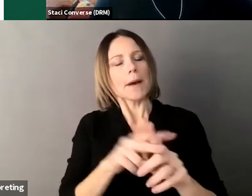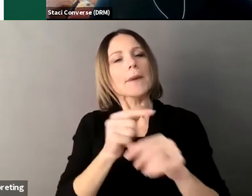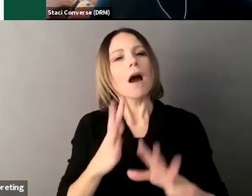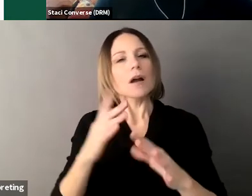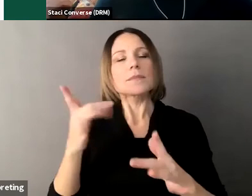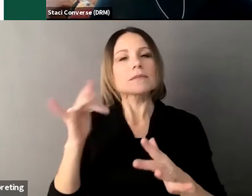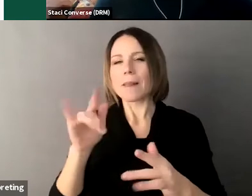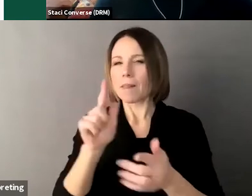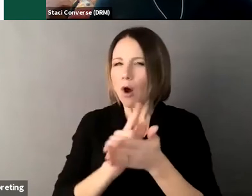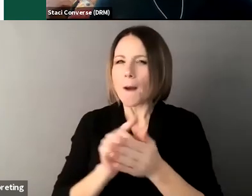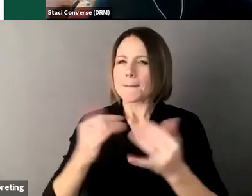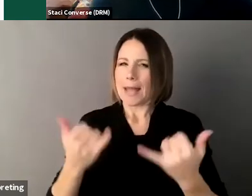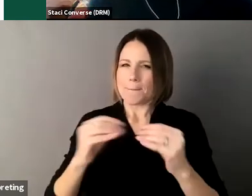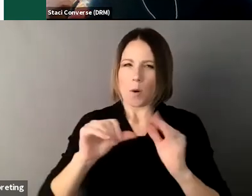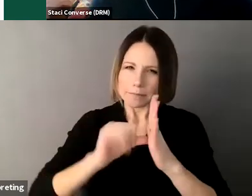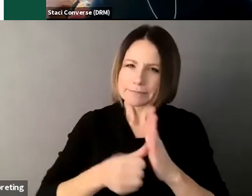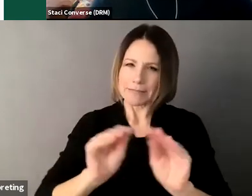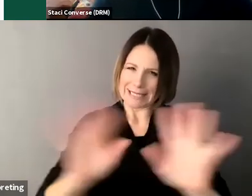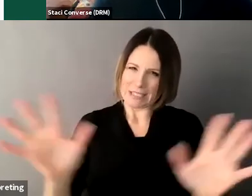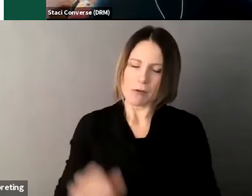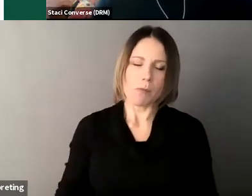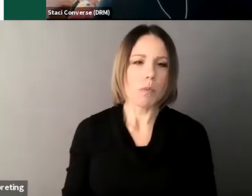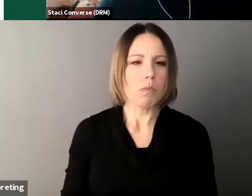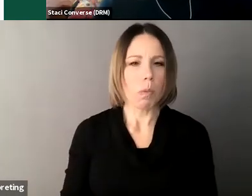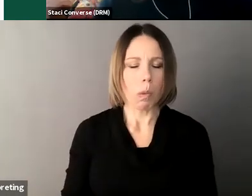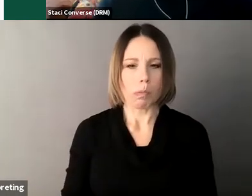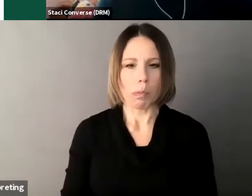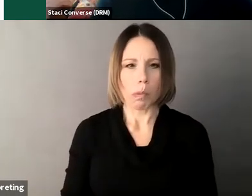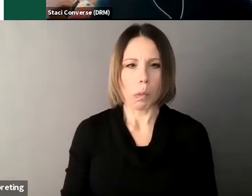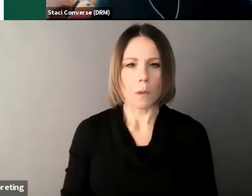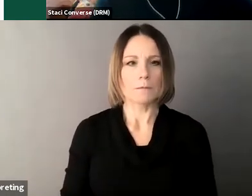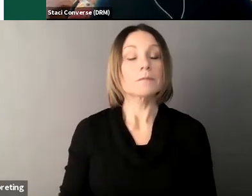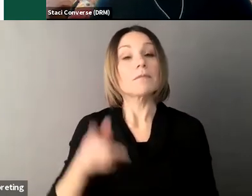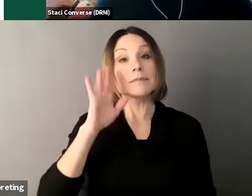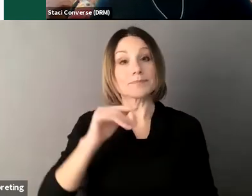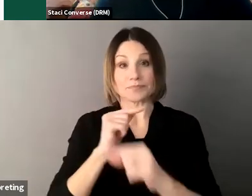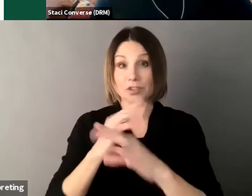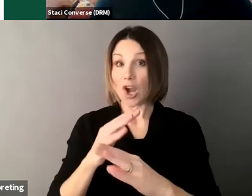decision-making specifically um in guardianship law which is very consistent with what we've